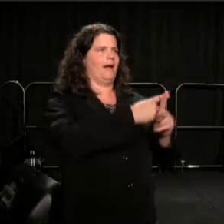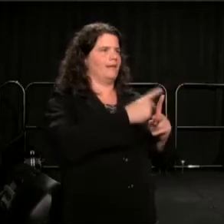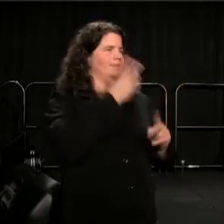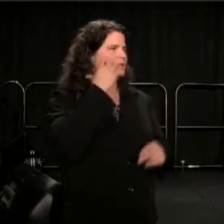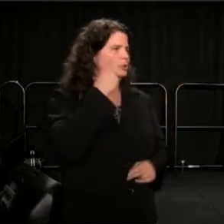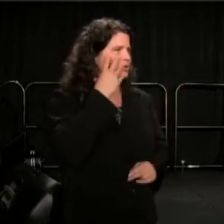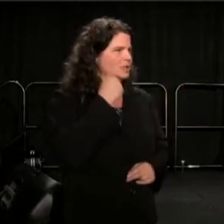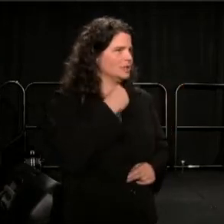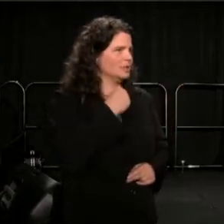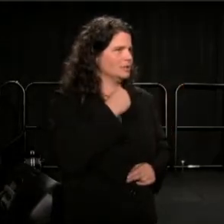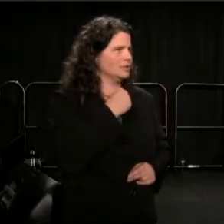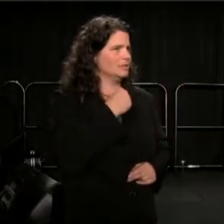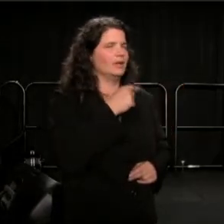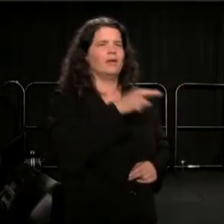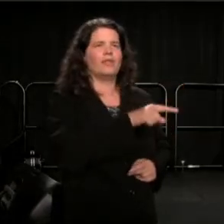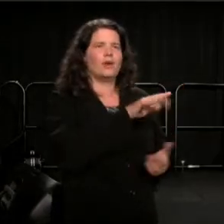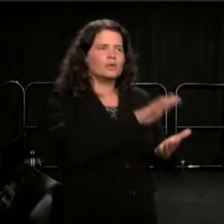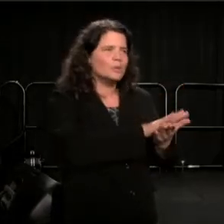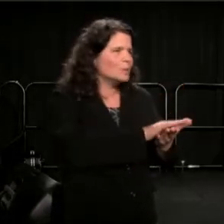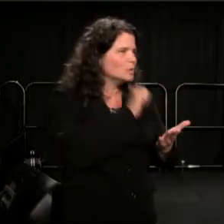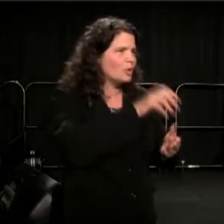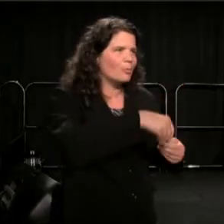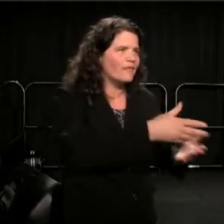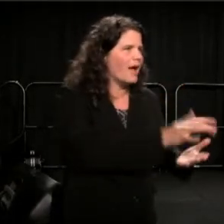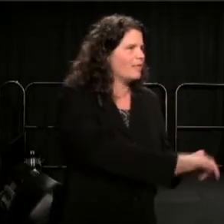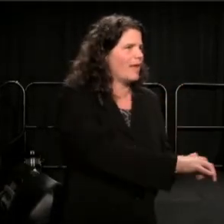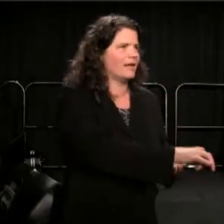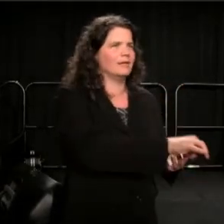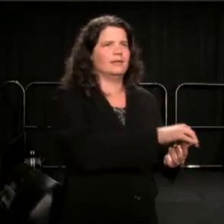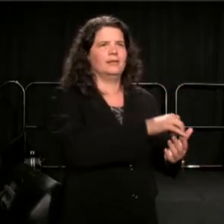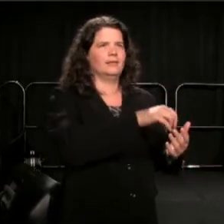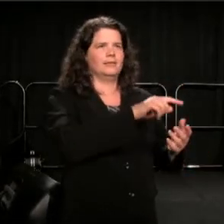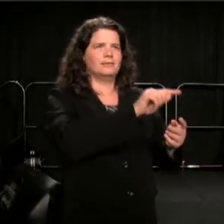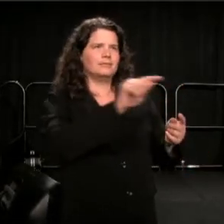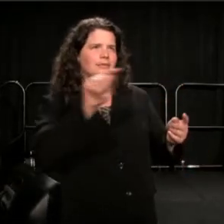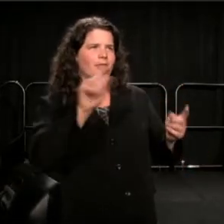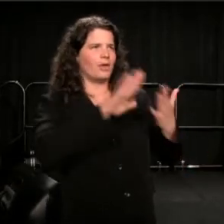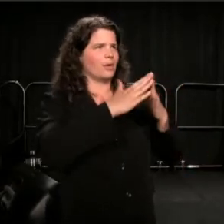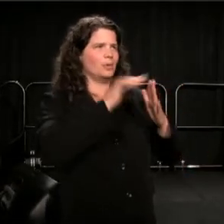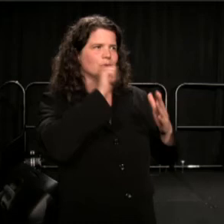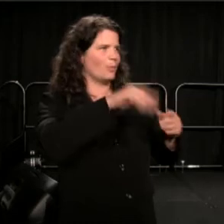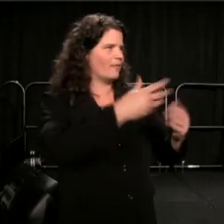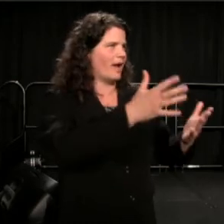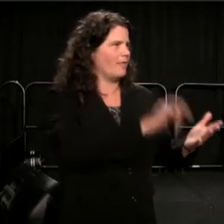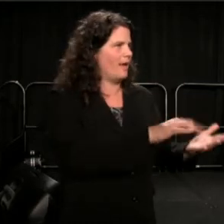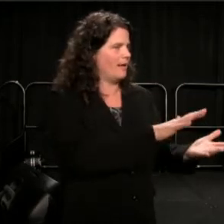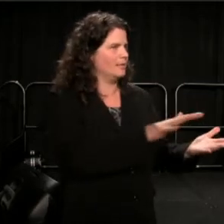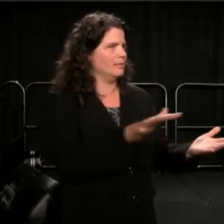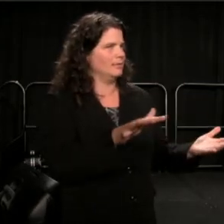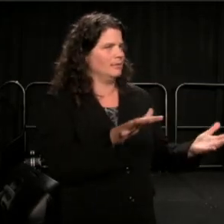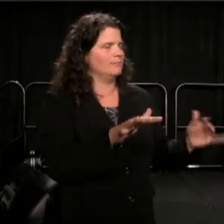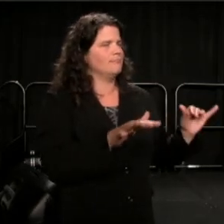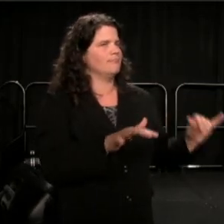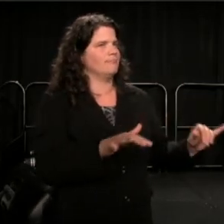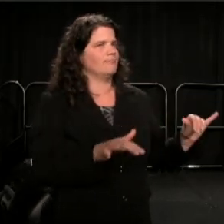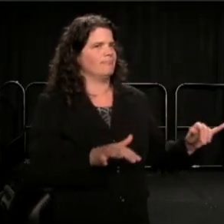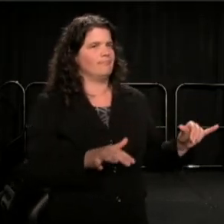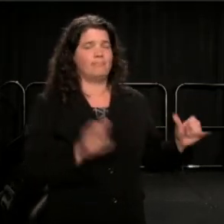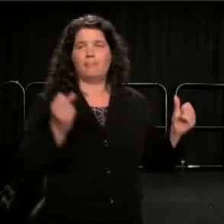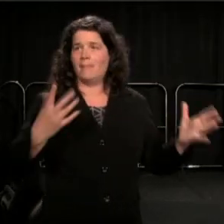in their schools, or inside buildings of theaters. Many of us in this room are concerned and even horrified